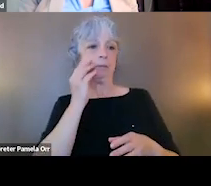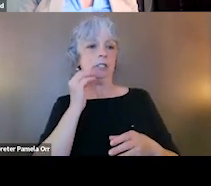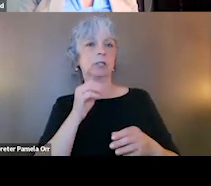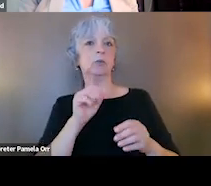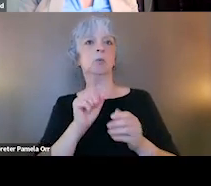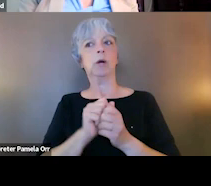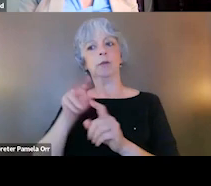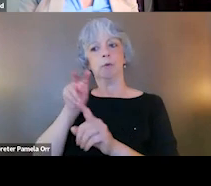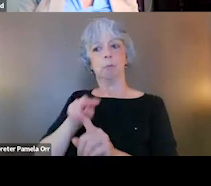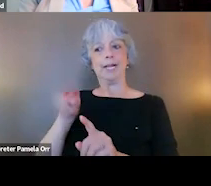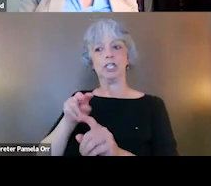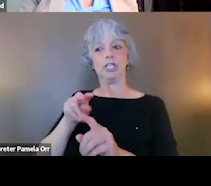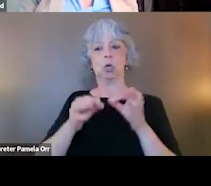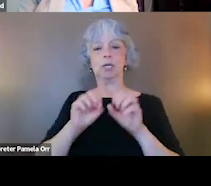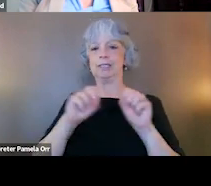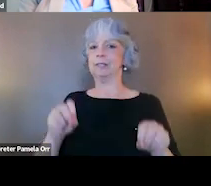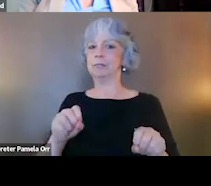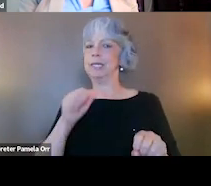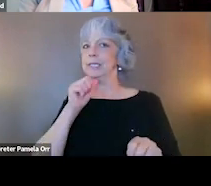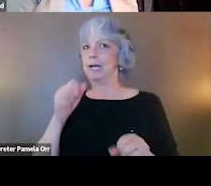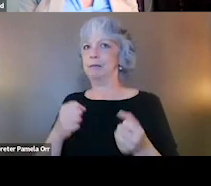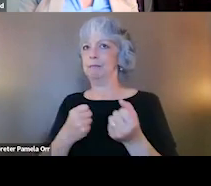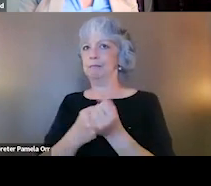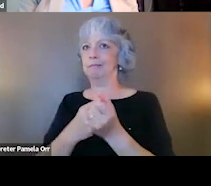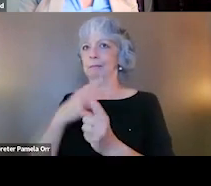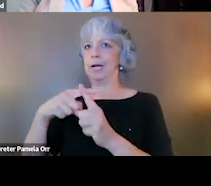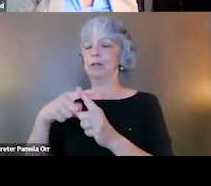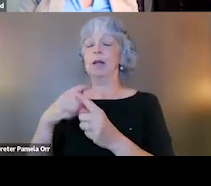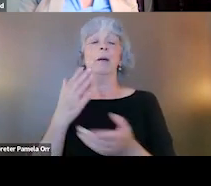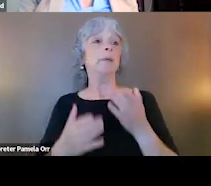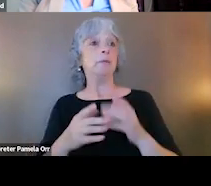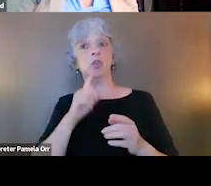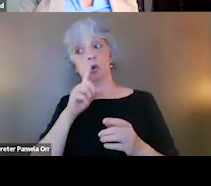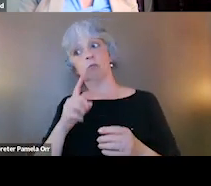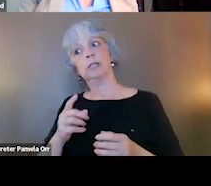or in the court system has not been supportive. And so even though you might be a really supportive collaborative team,